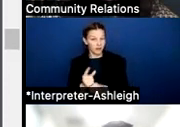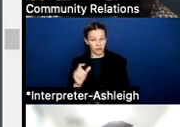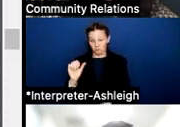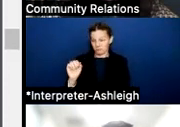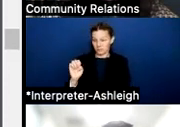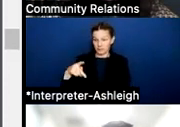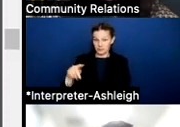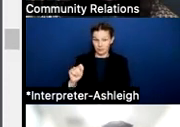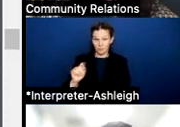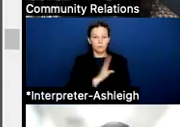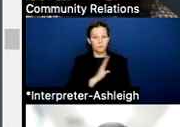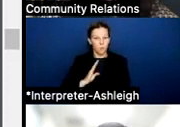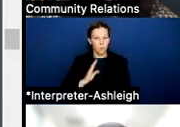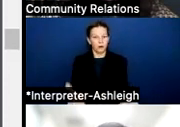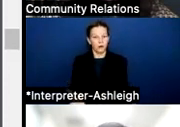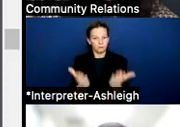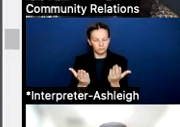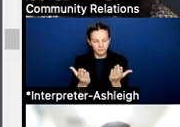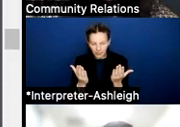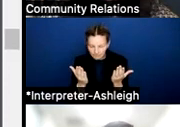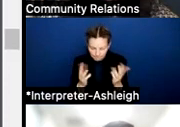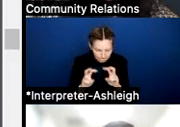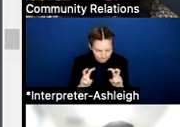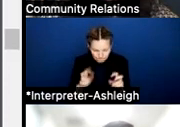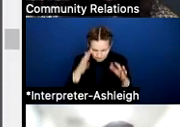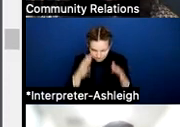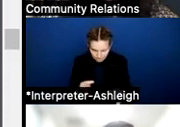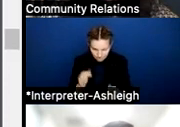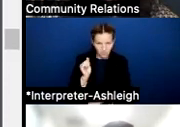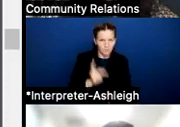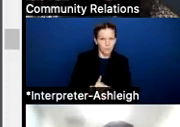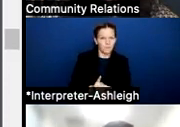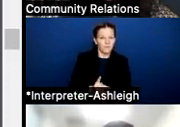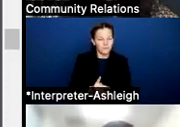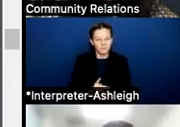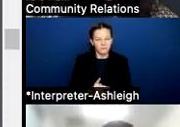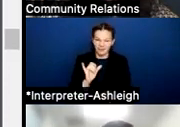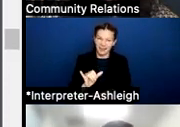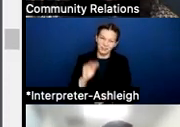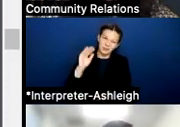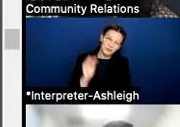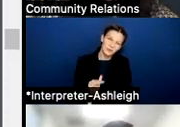And you can see that it's really the lowest that we have. And we still are offering all this great opportunities